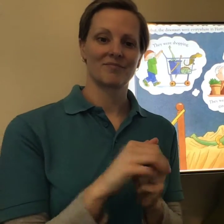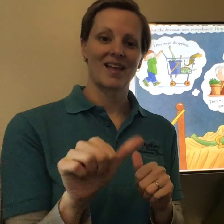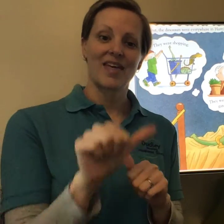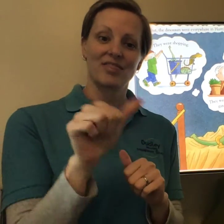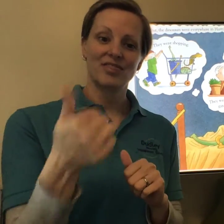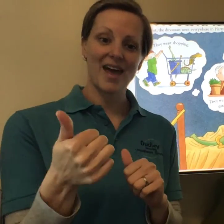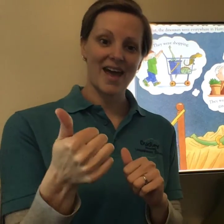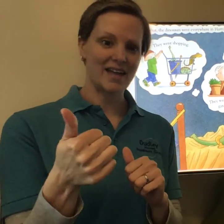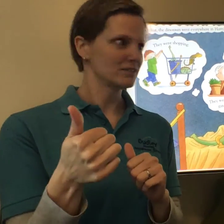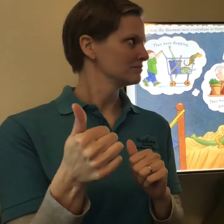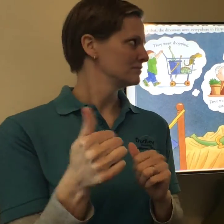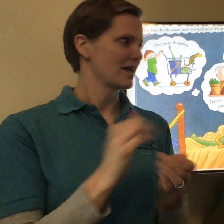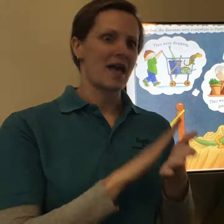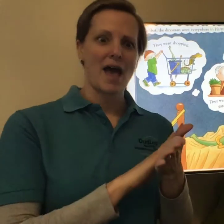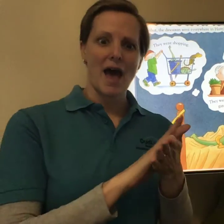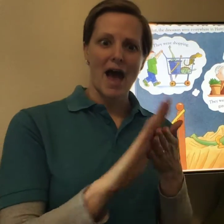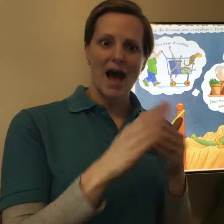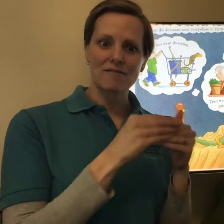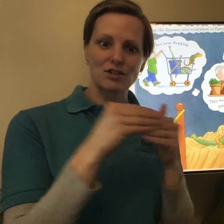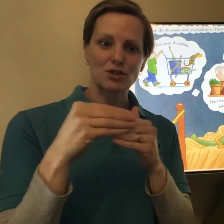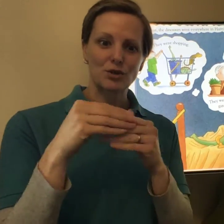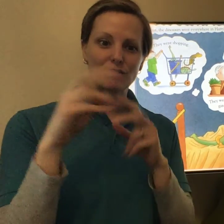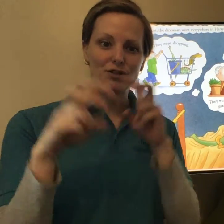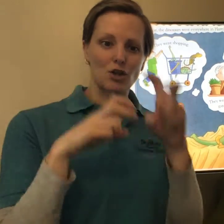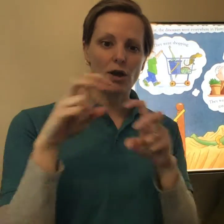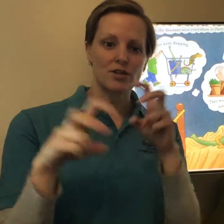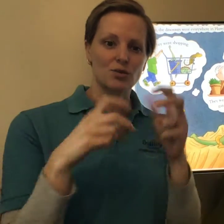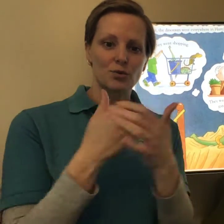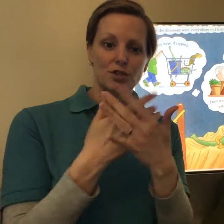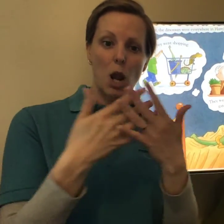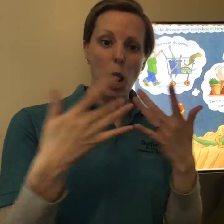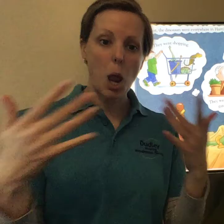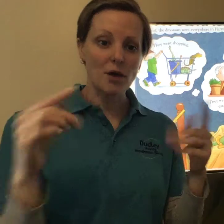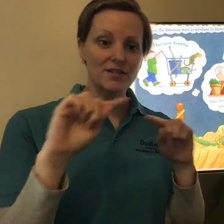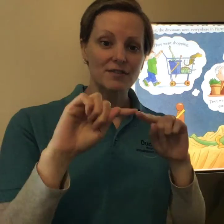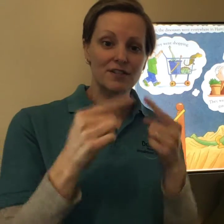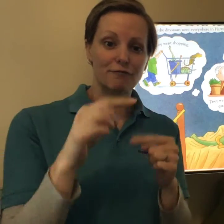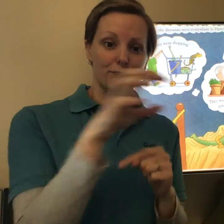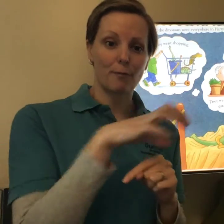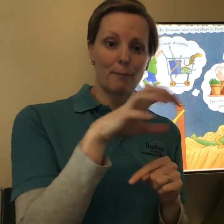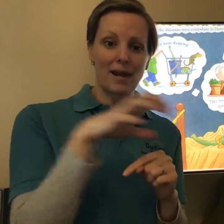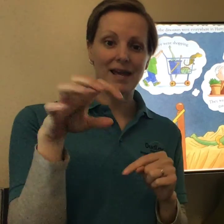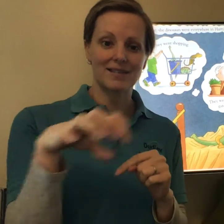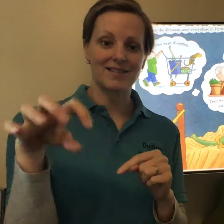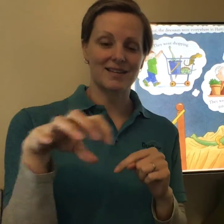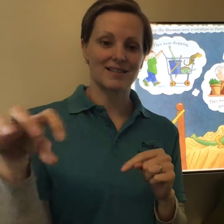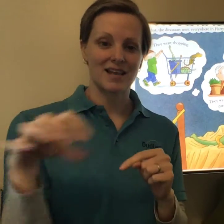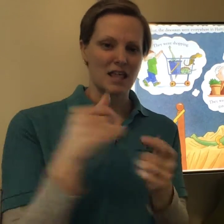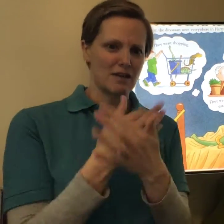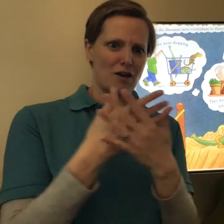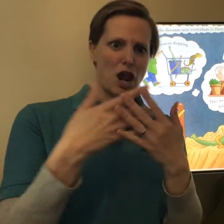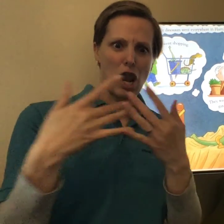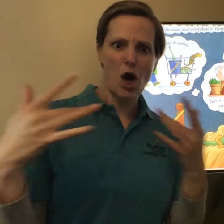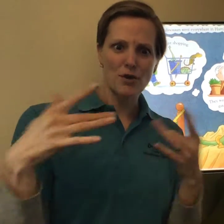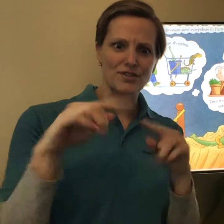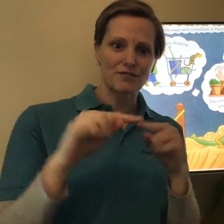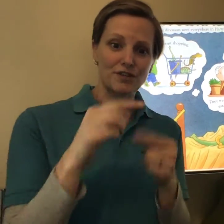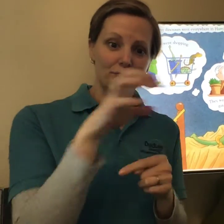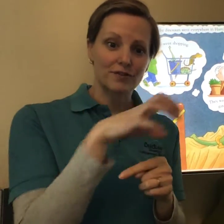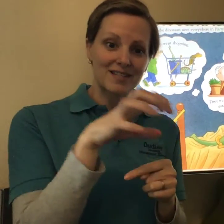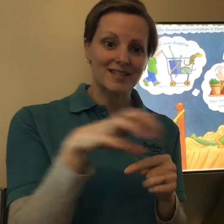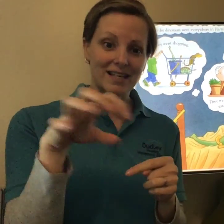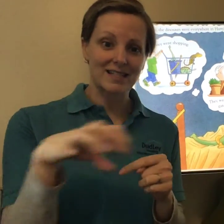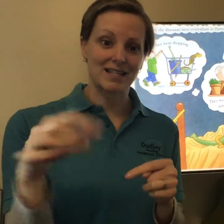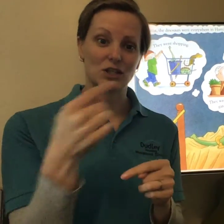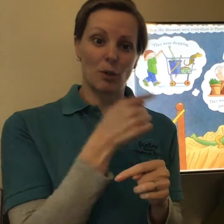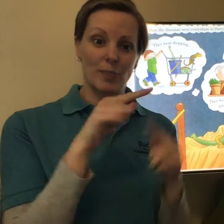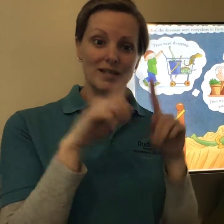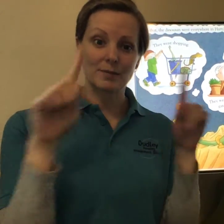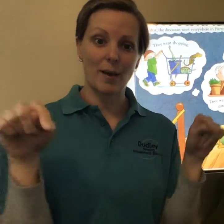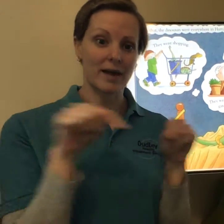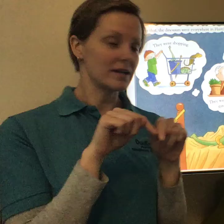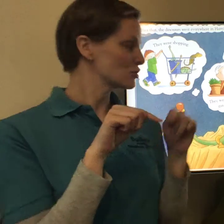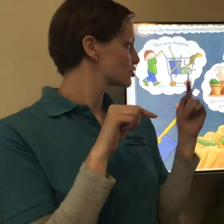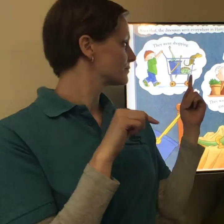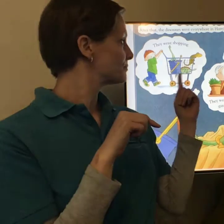Then Harry took the dinosaurs to lots of different places. There are lots of different settings on this page.